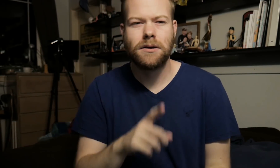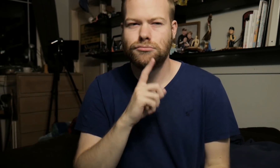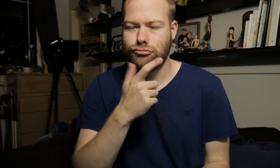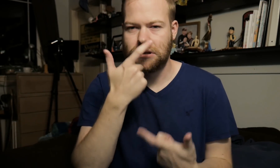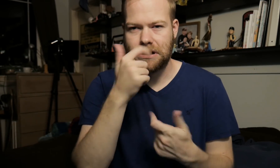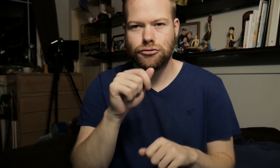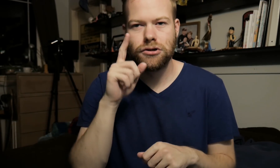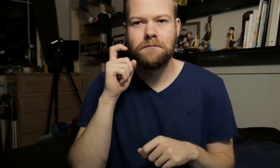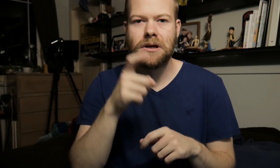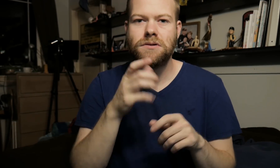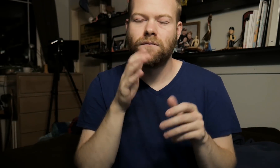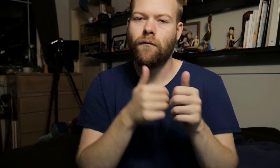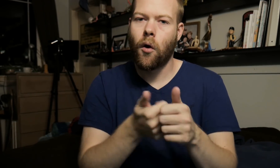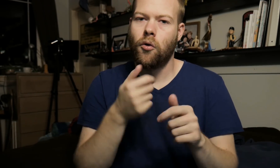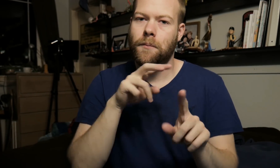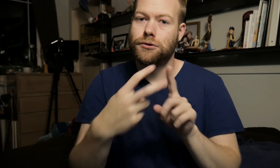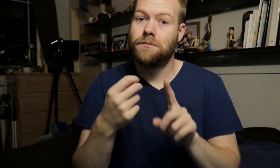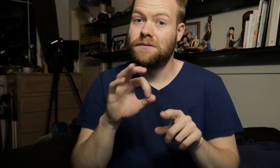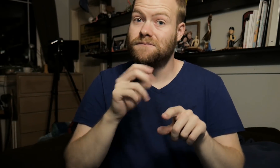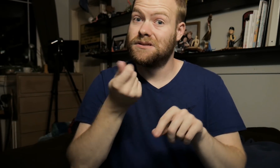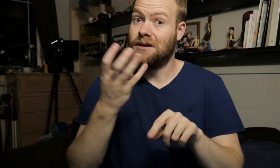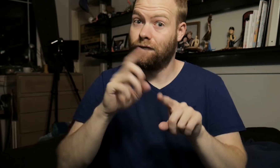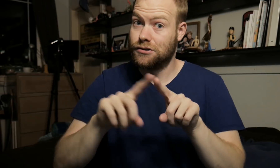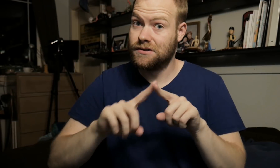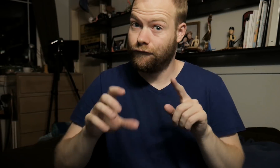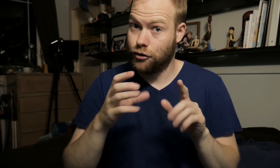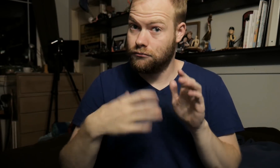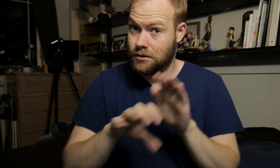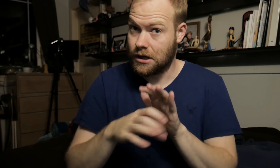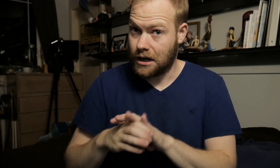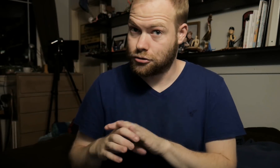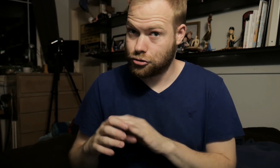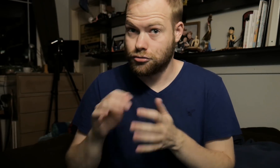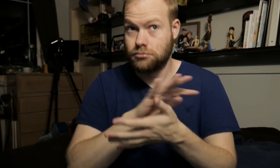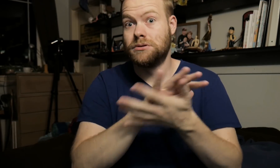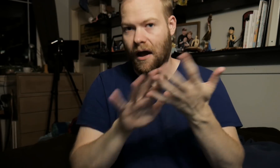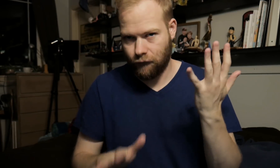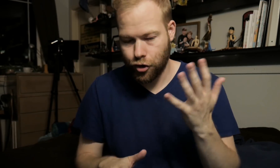It's really interesting because it follows the perspectives of several different characters. Several.